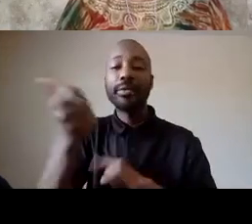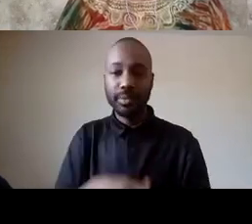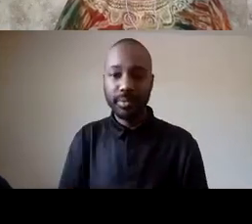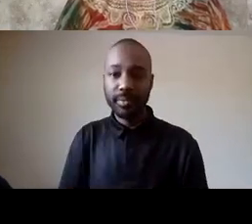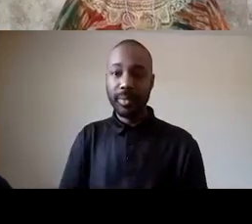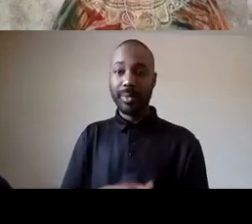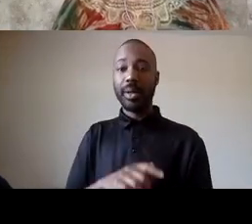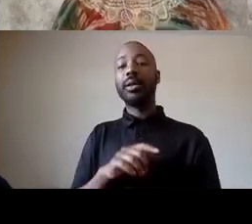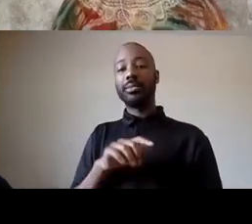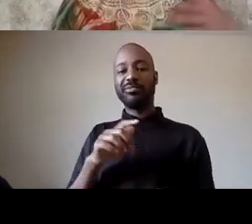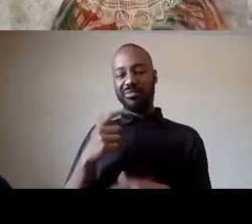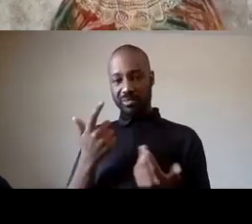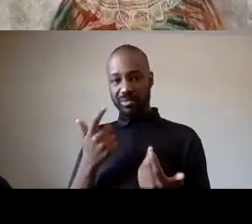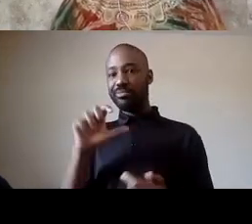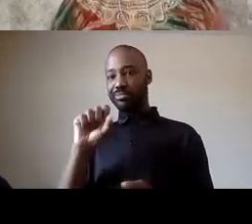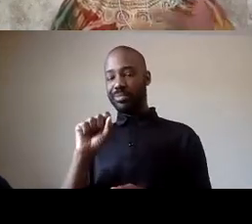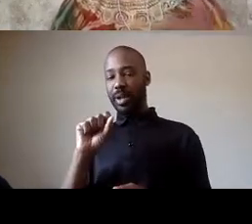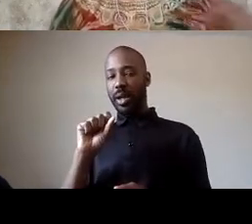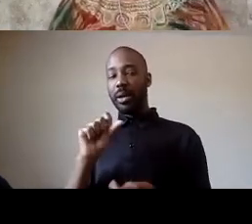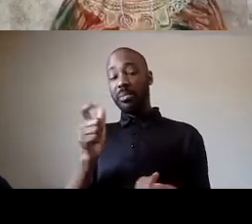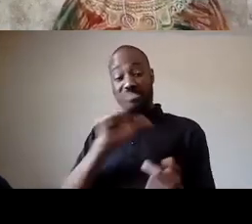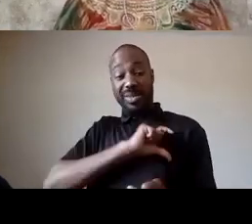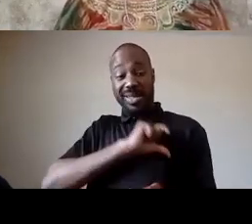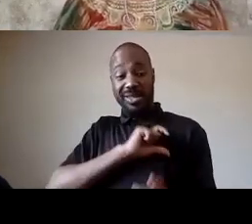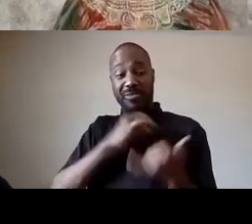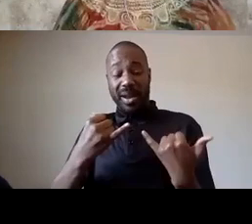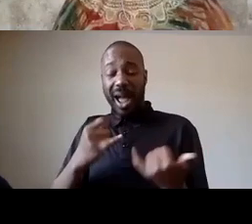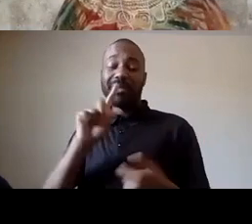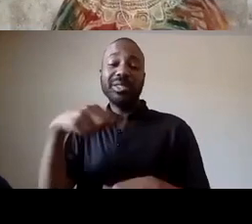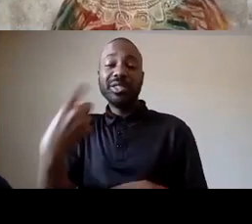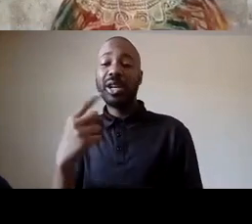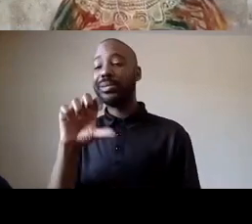and you know don't believe me you can ask dr stanford or you can read works by